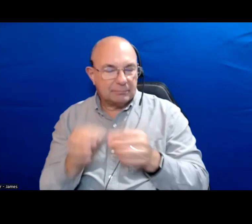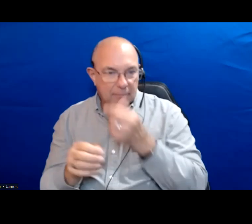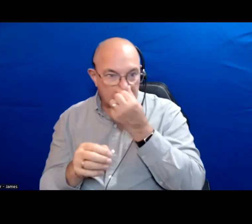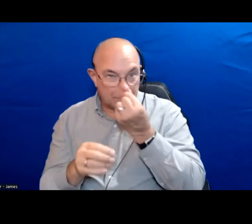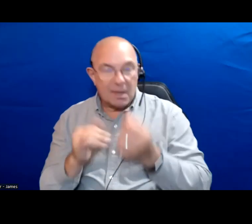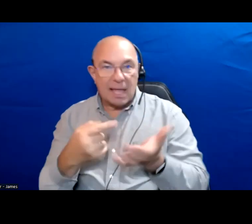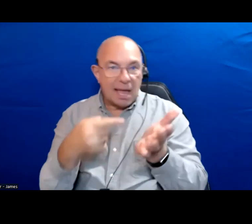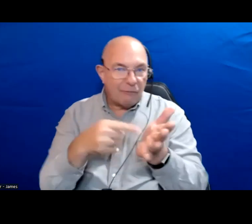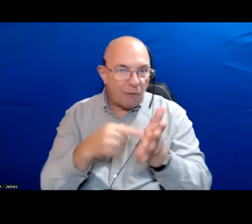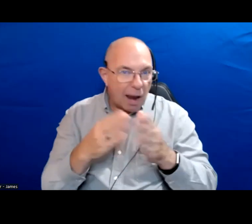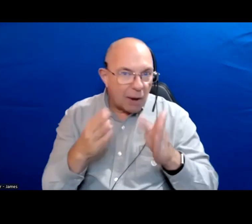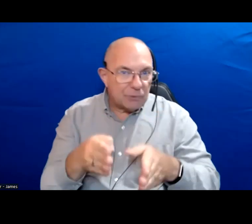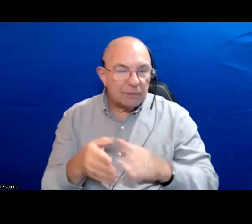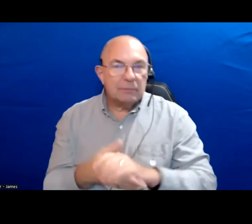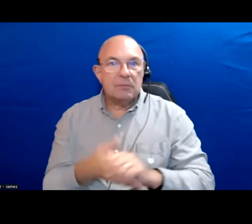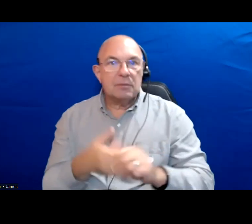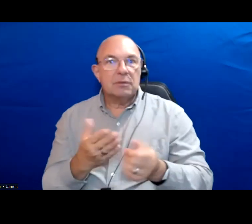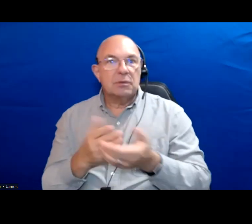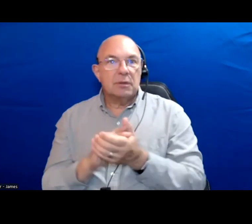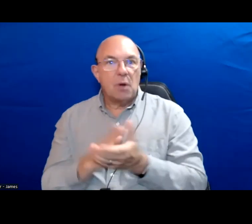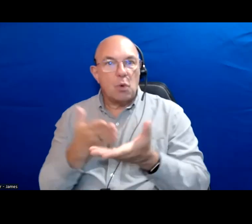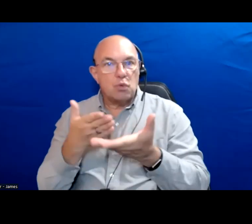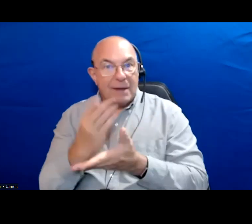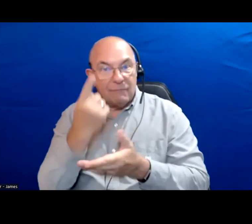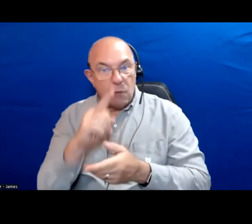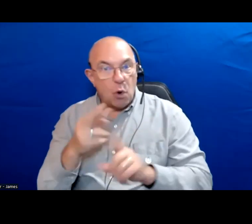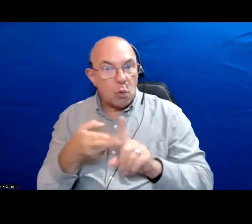Affordable housing and rights for renters I think that is a really big one.